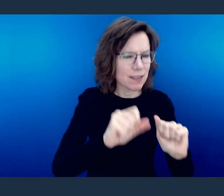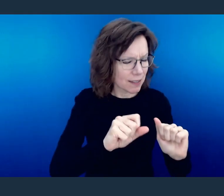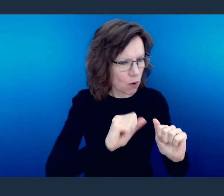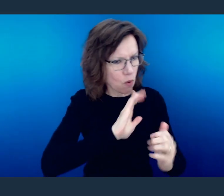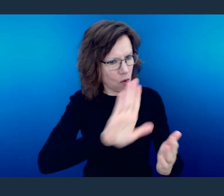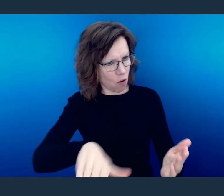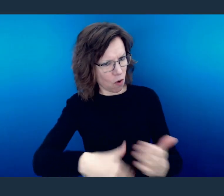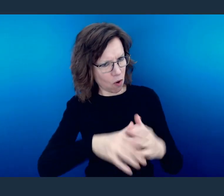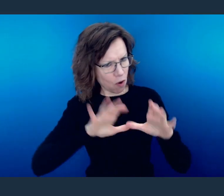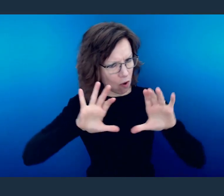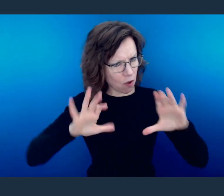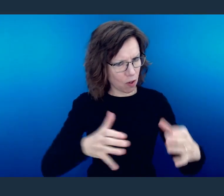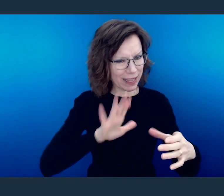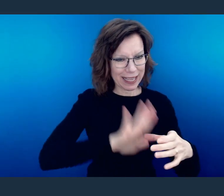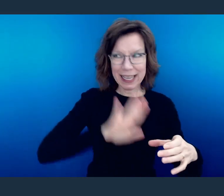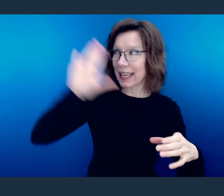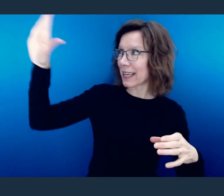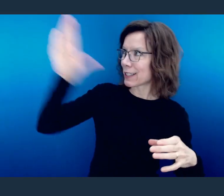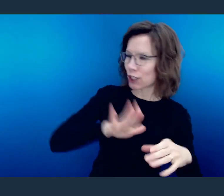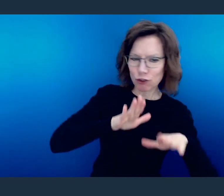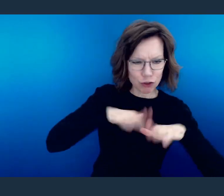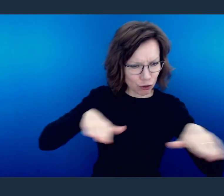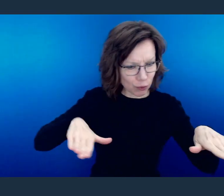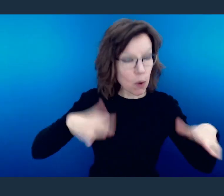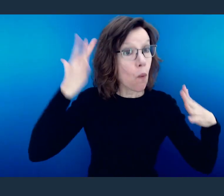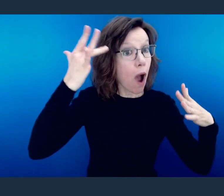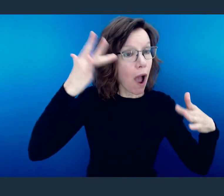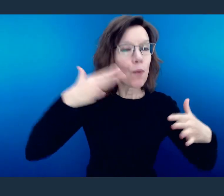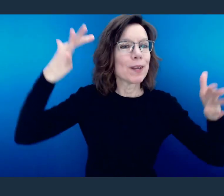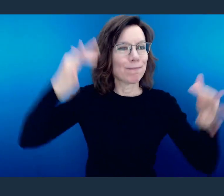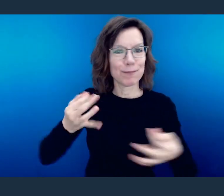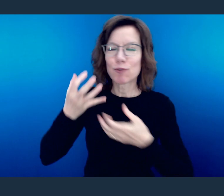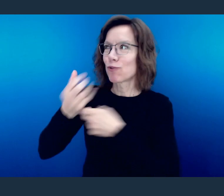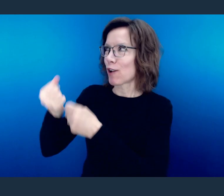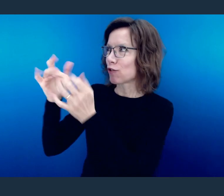we all are children of God because we have chosen to believe in Jesus Christ, and yes,